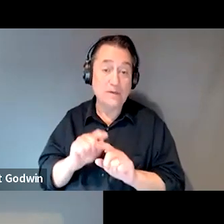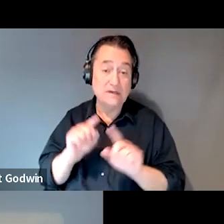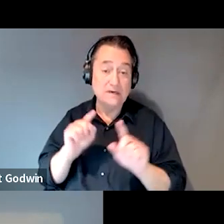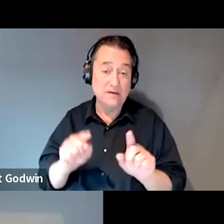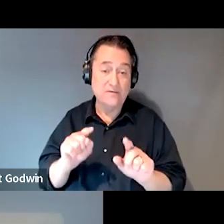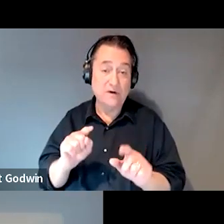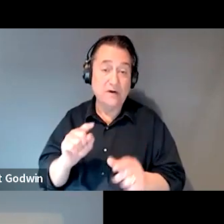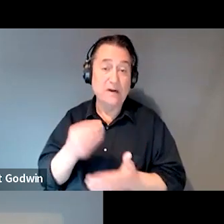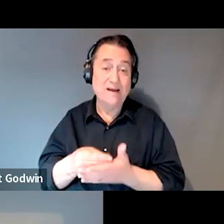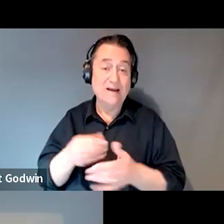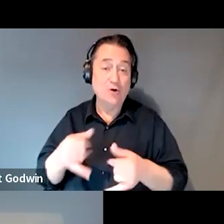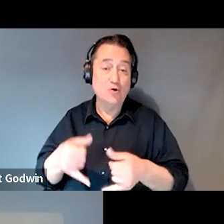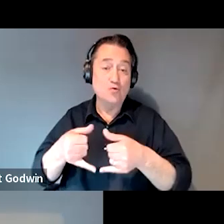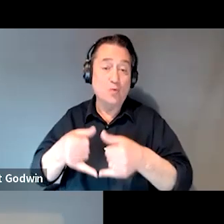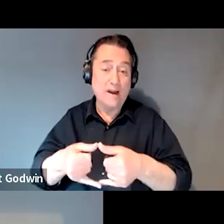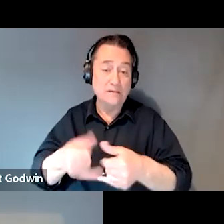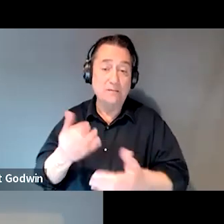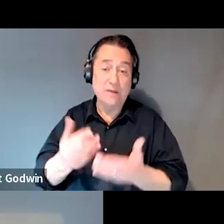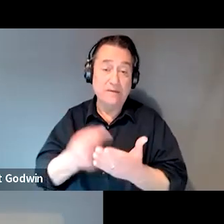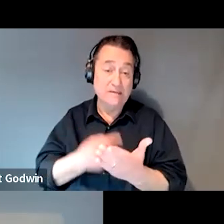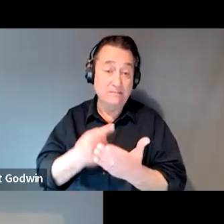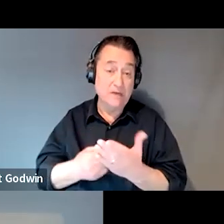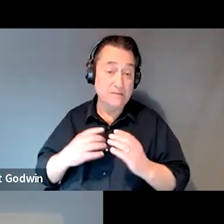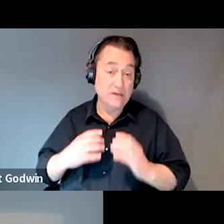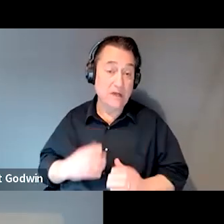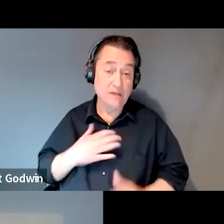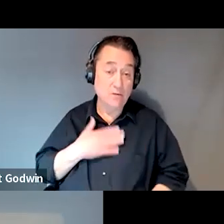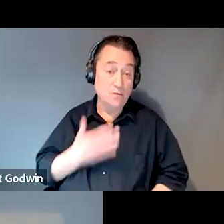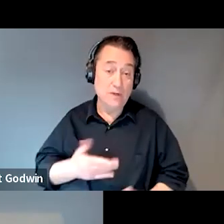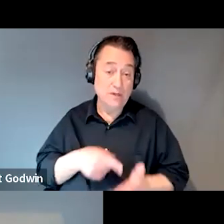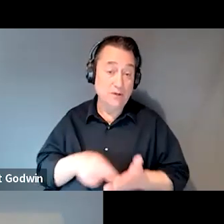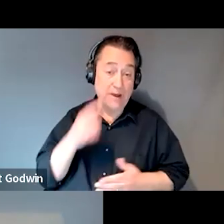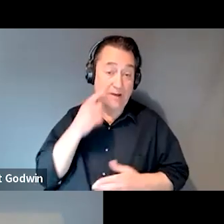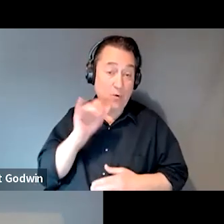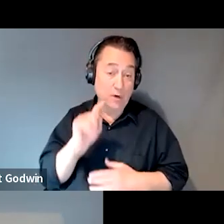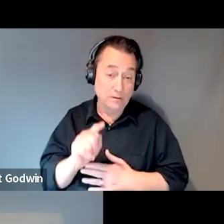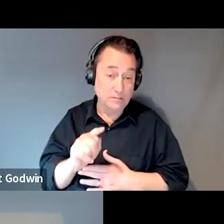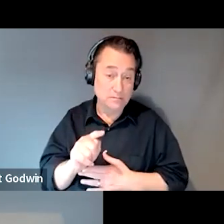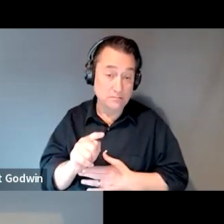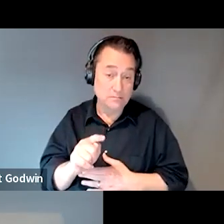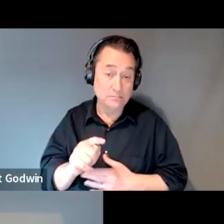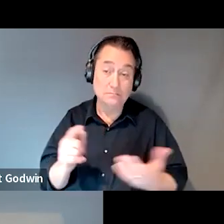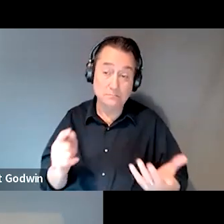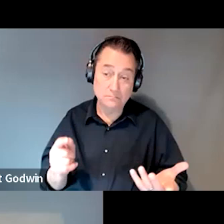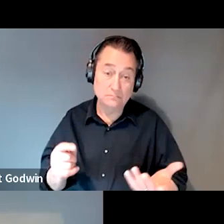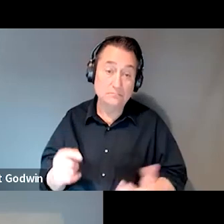or sometimes the client may agree to reimburse it if they're approved. And if they have a payee, the payee could reimburse the provider.